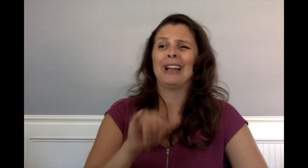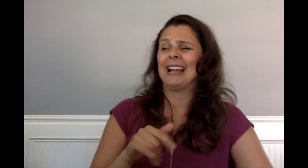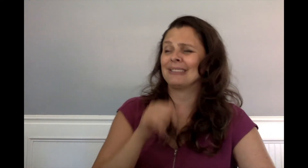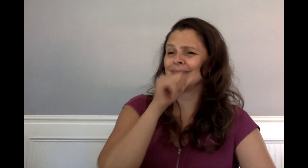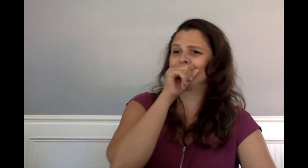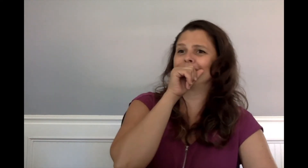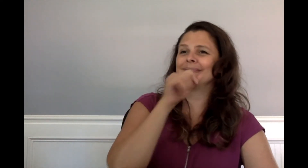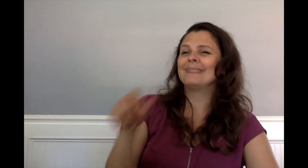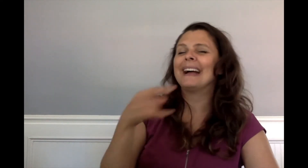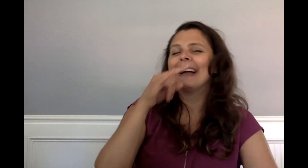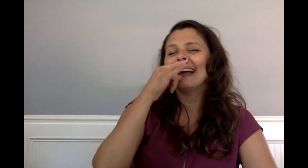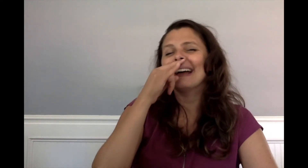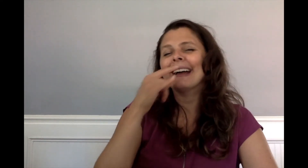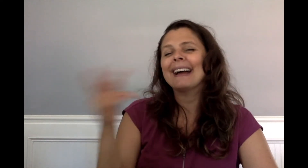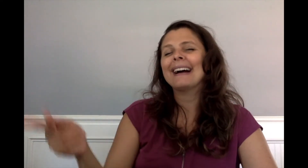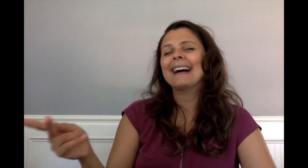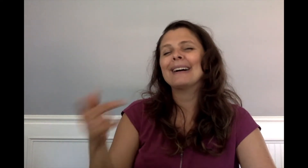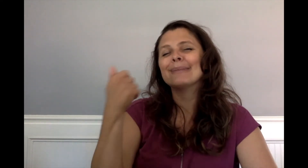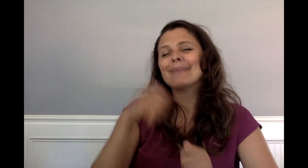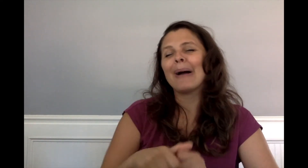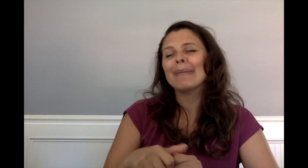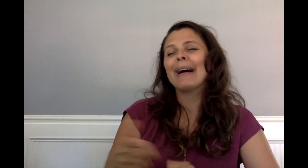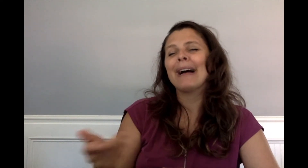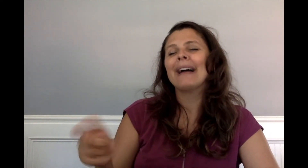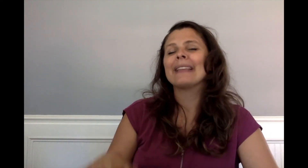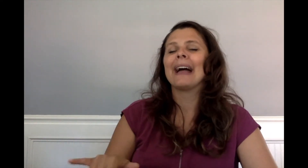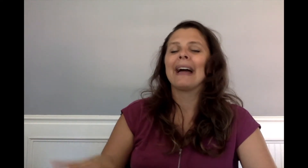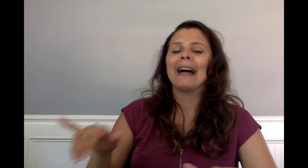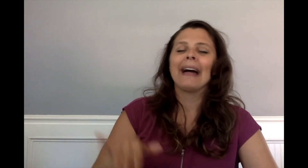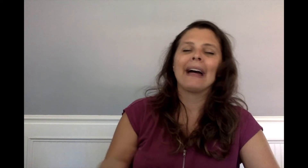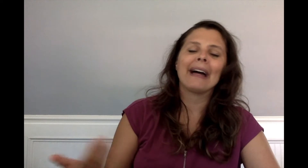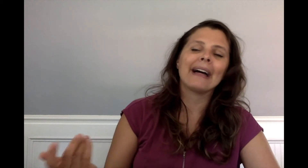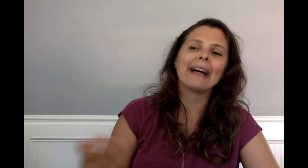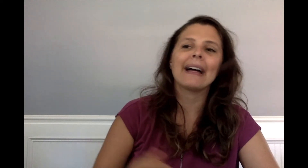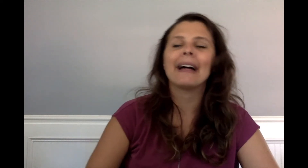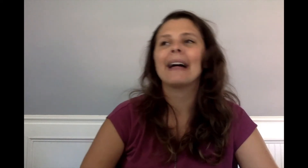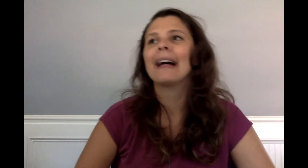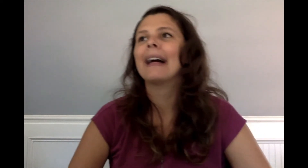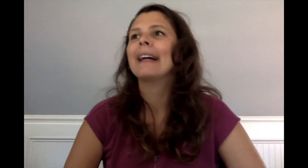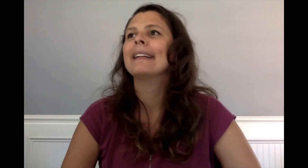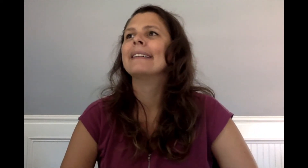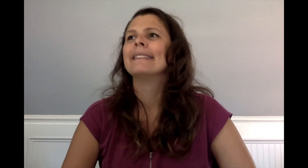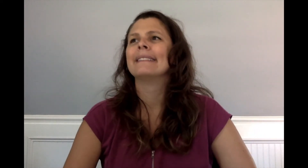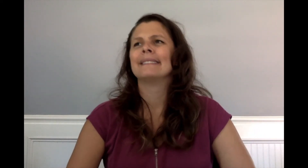"It's those kids, Dex."